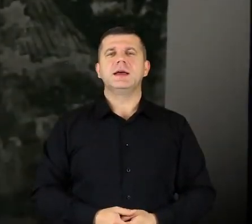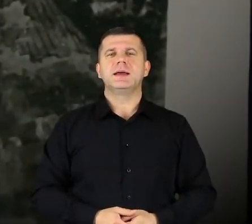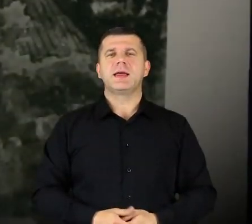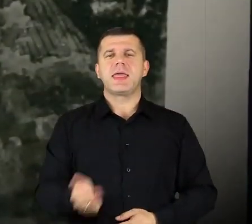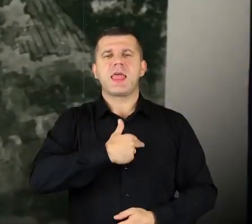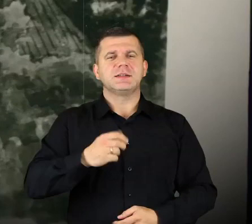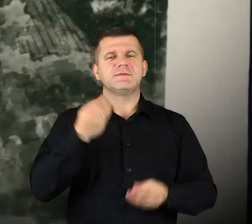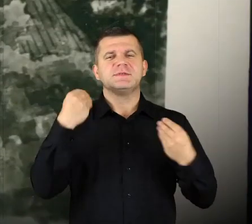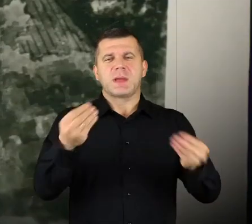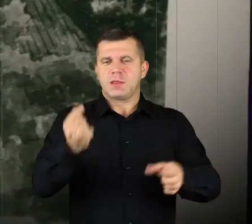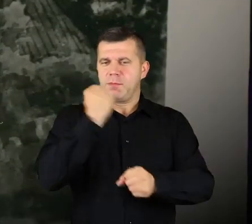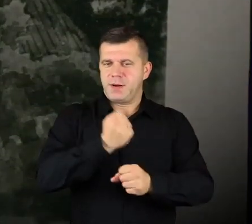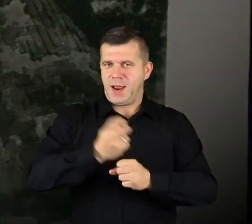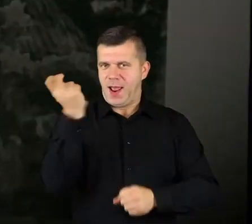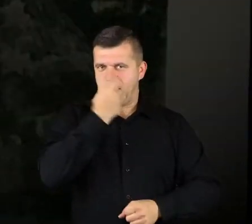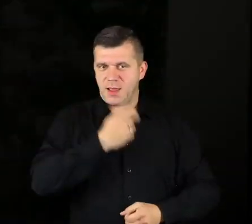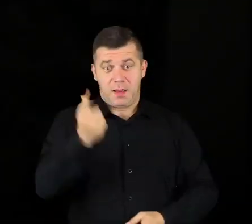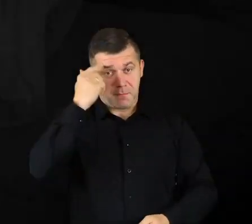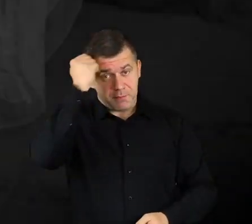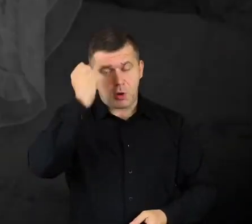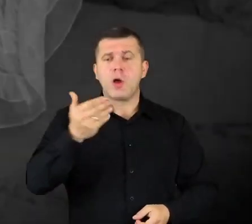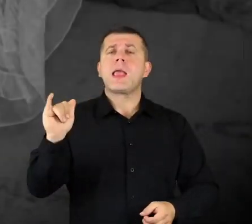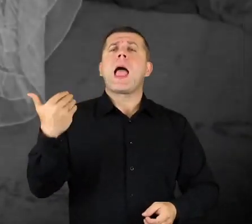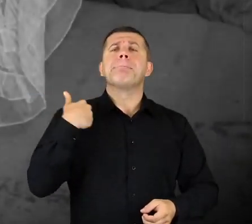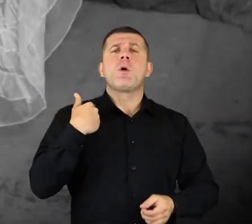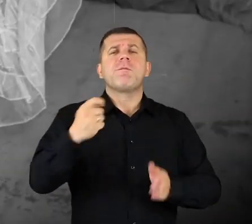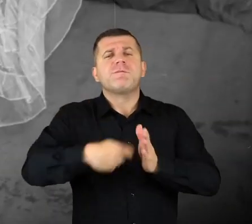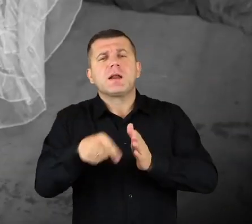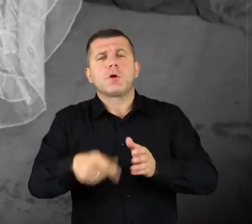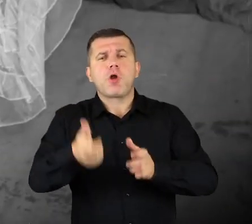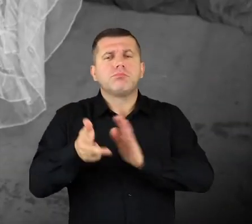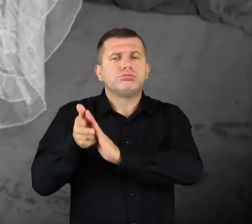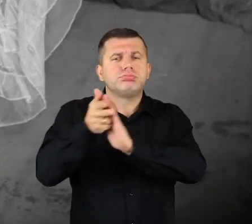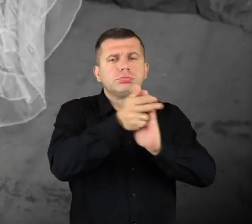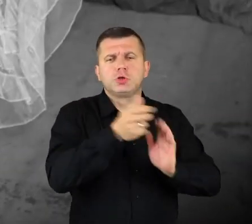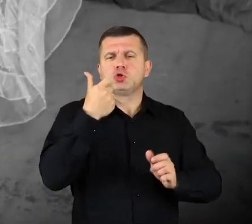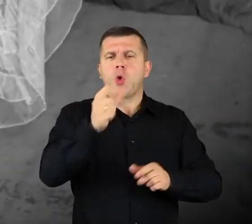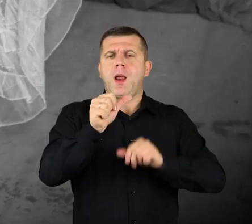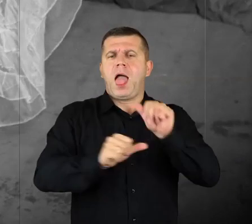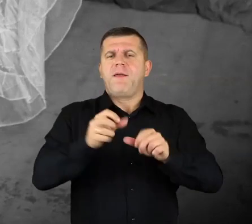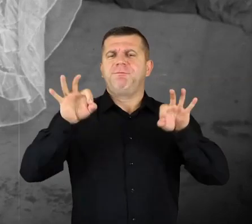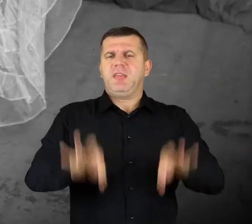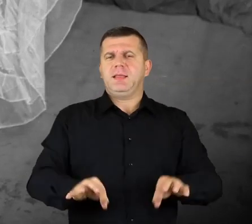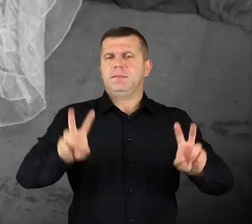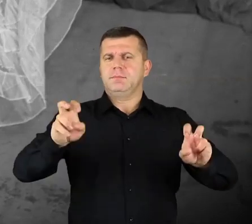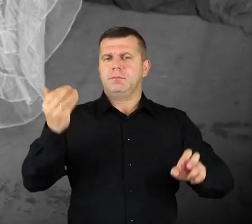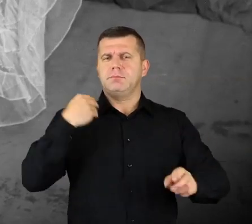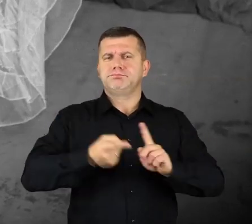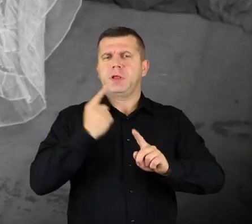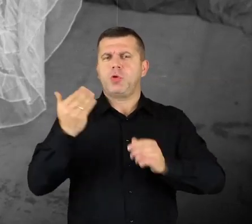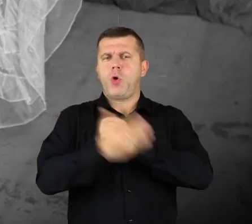we had at work, so far. And do you remember what movies, what shows, were shot here? The last one – “Stulecie winnych”. No, that was the one before.